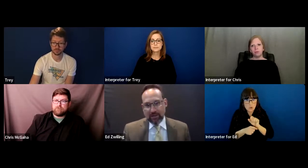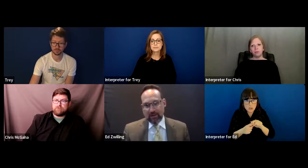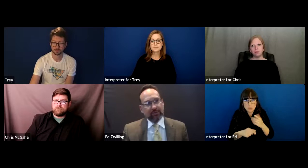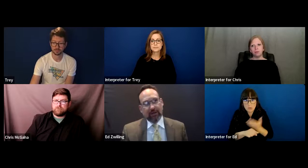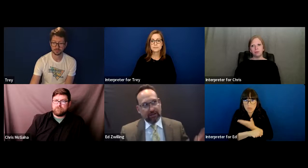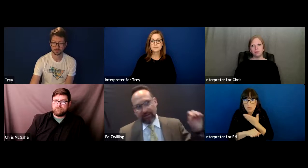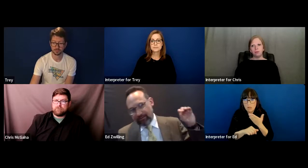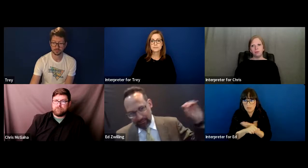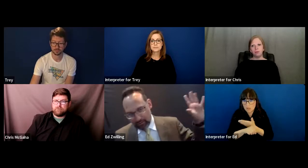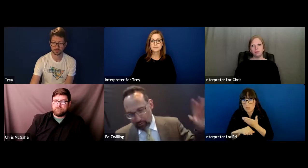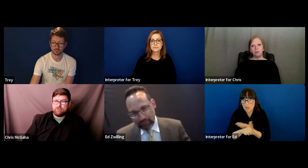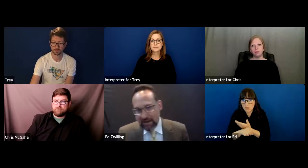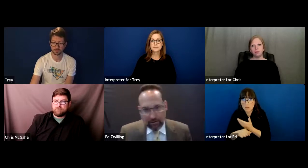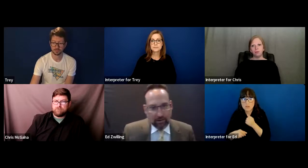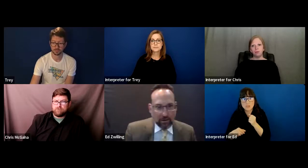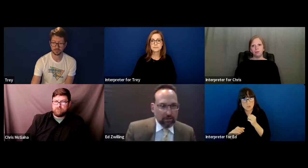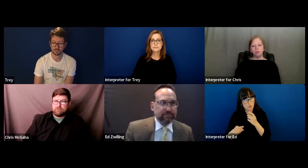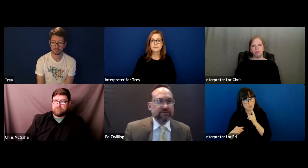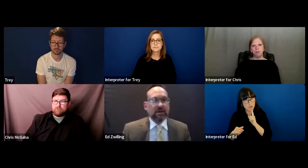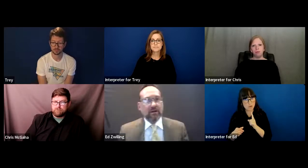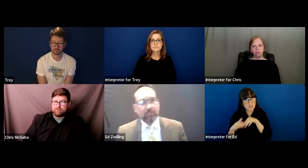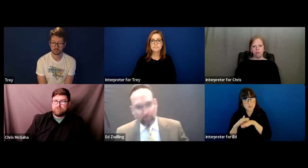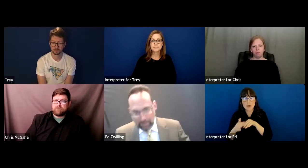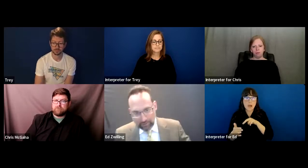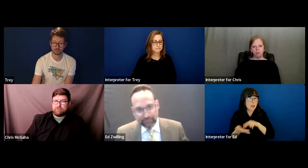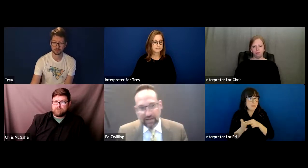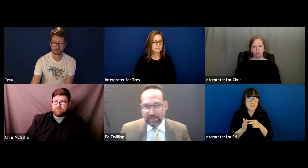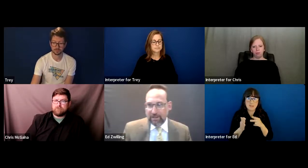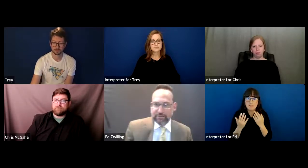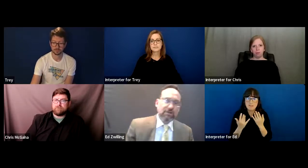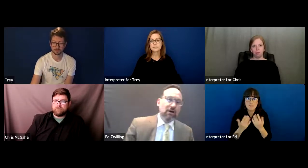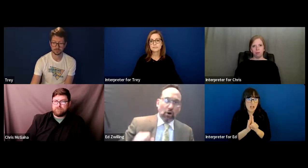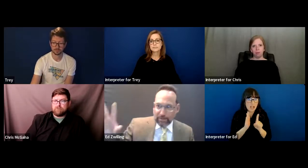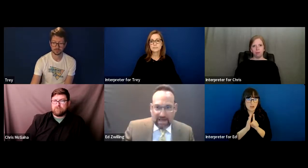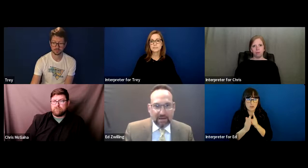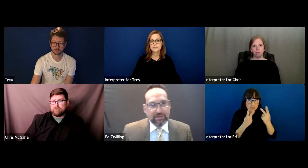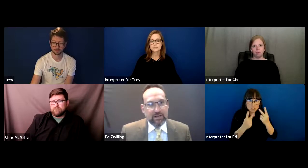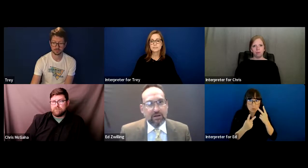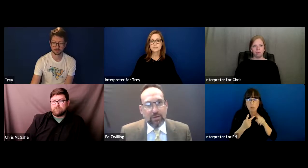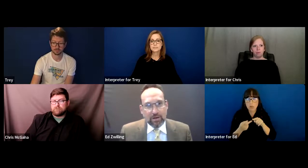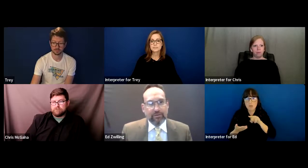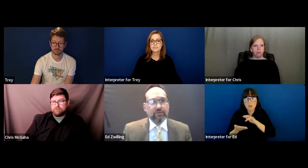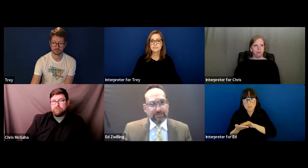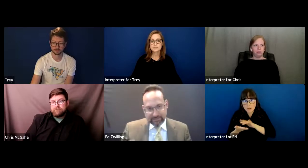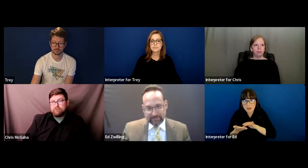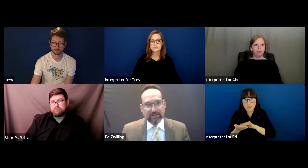I'm talking like visual fire alarms, braille signage, open captioning on monitors, assistive